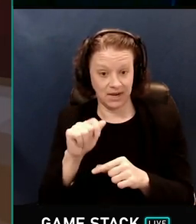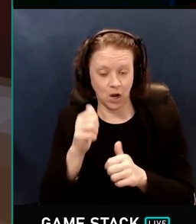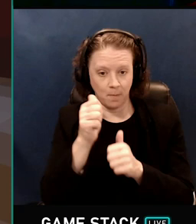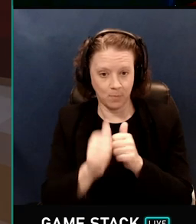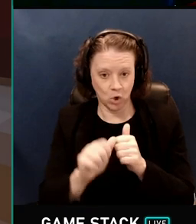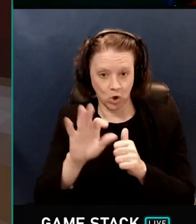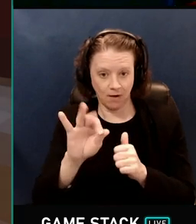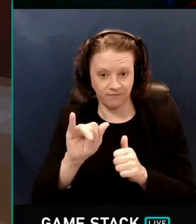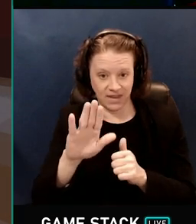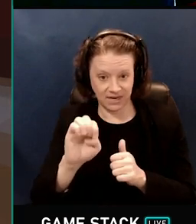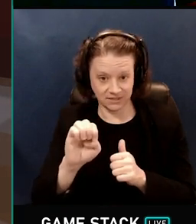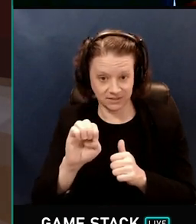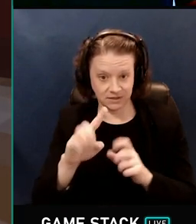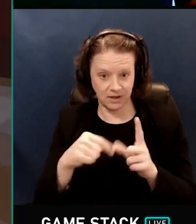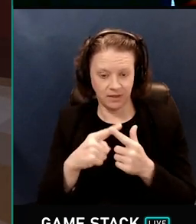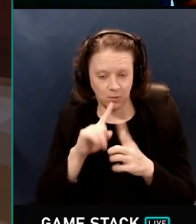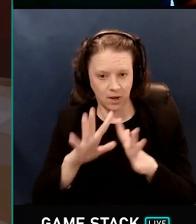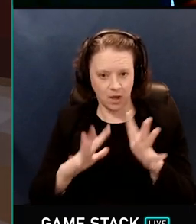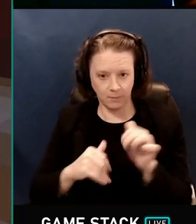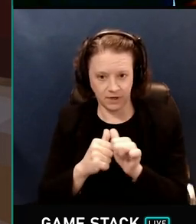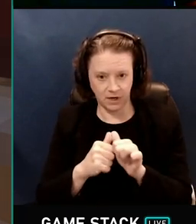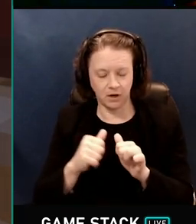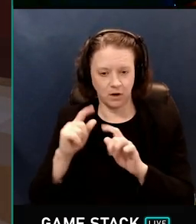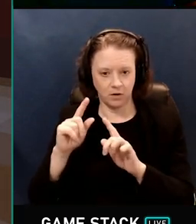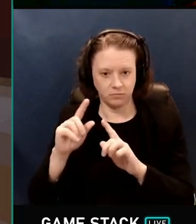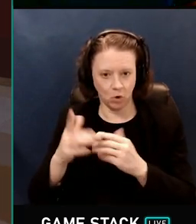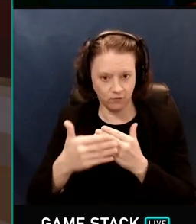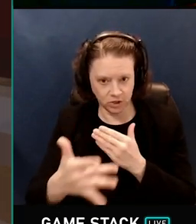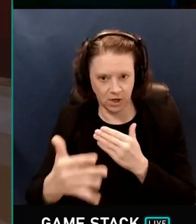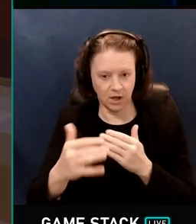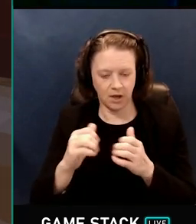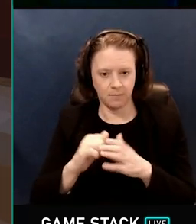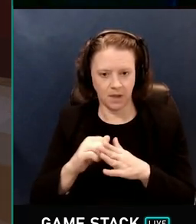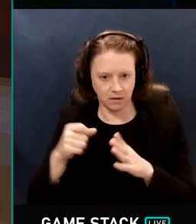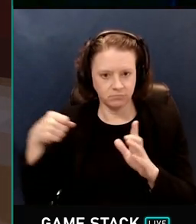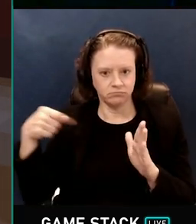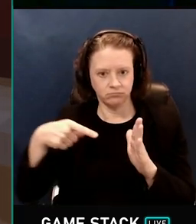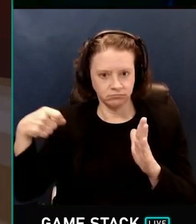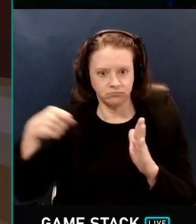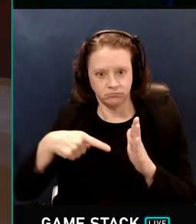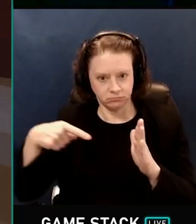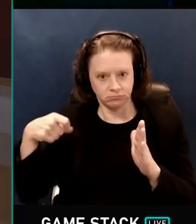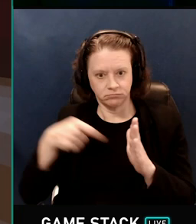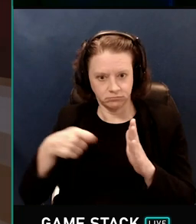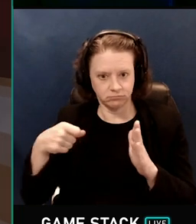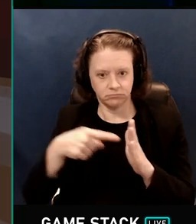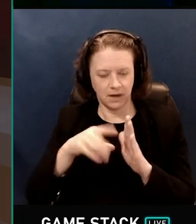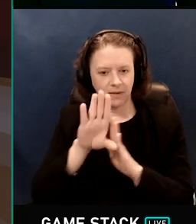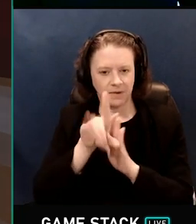And we update it over time by continually shooting rays in the background to refine the estimate, and keep up with any